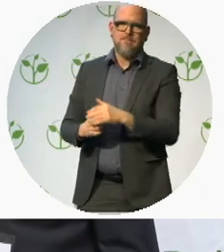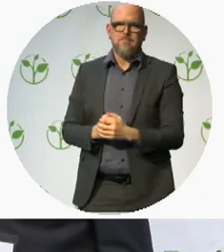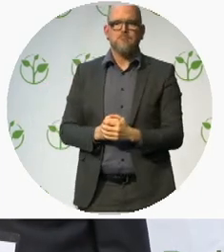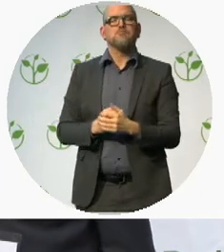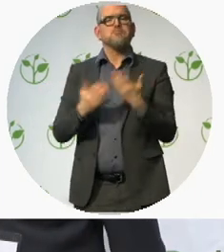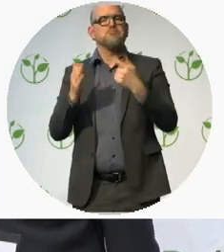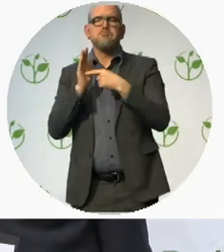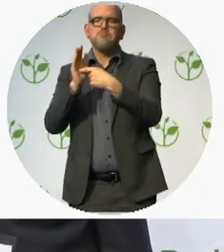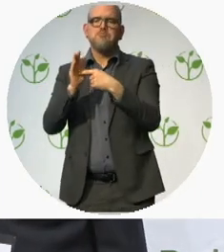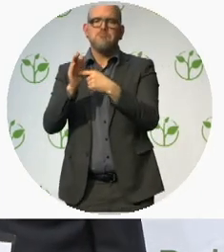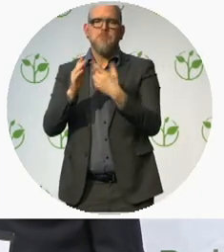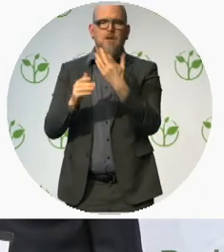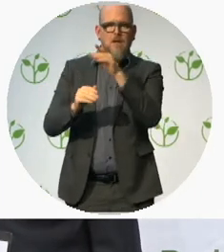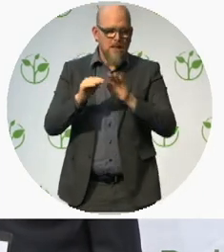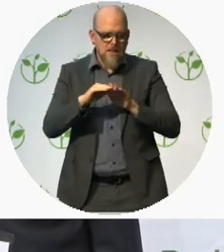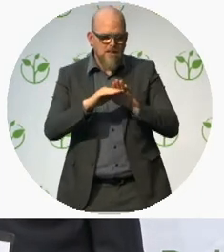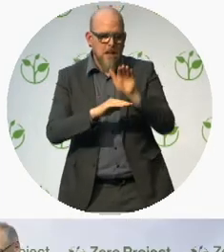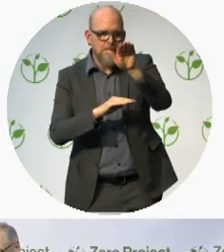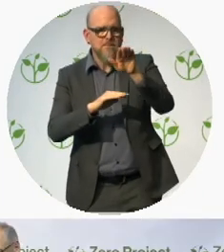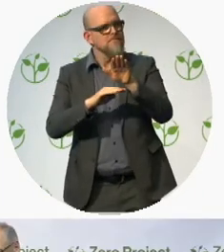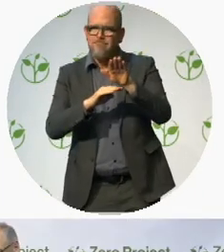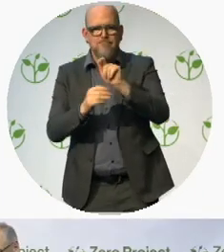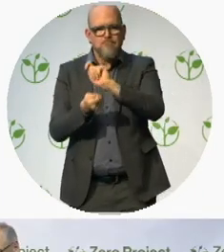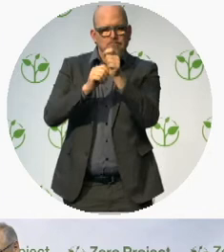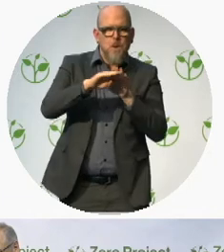... and audio support for persons with various disabilities.